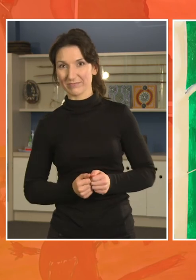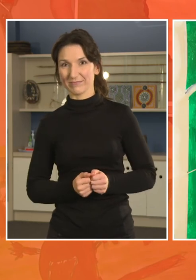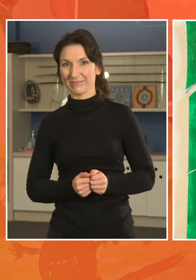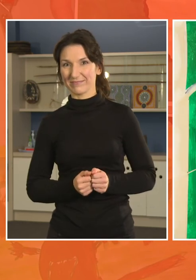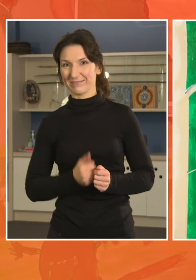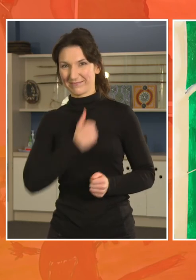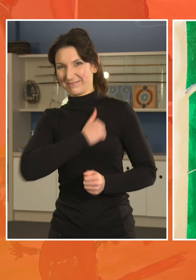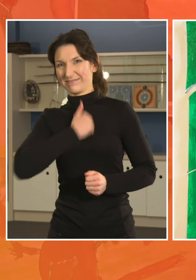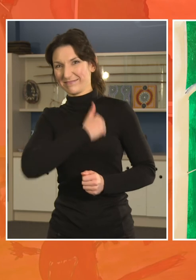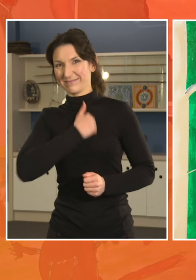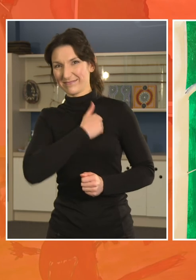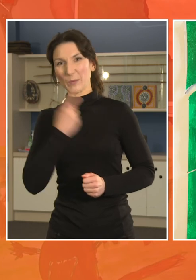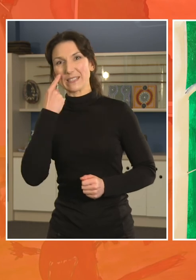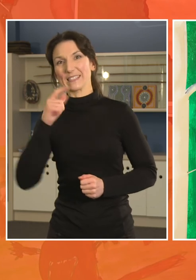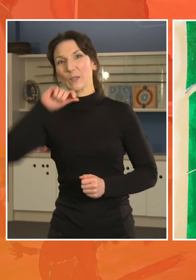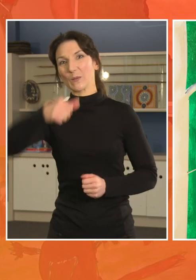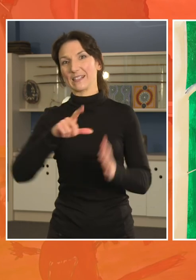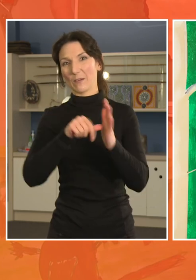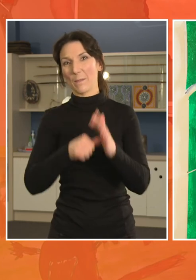with that and we’ll see you next time.